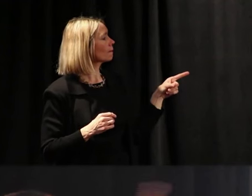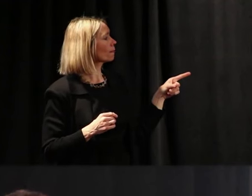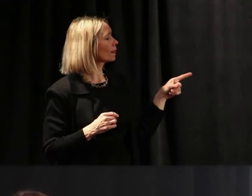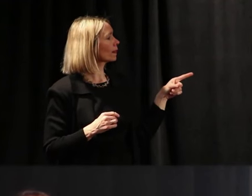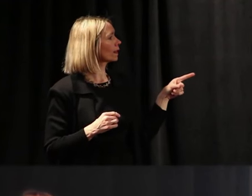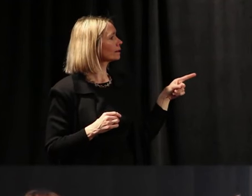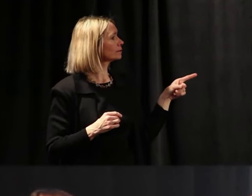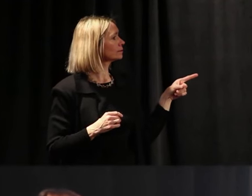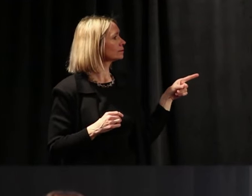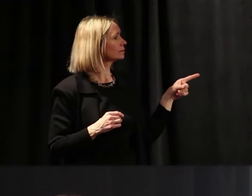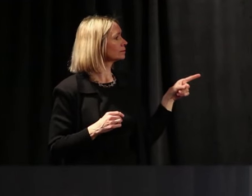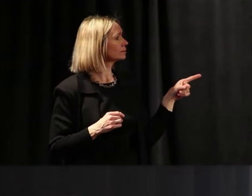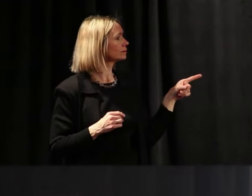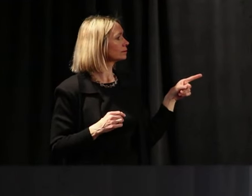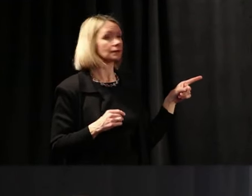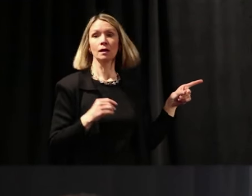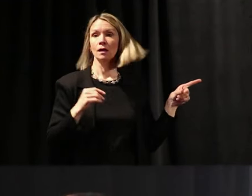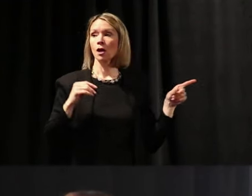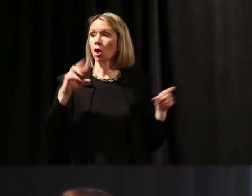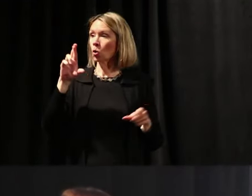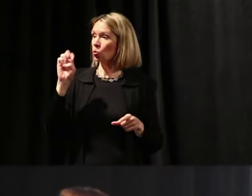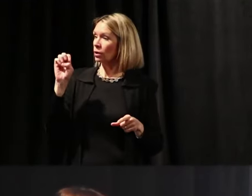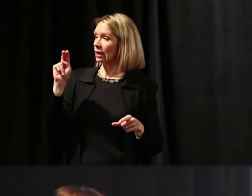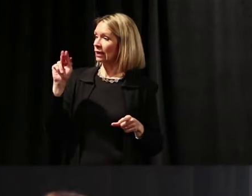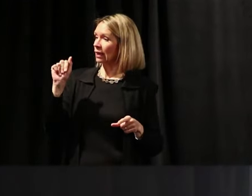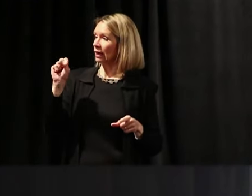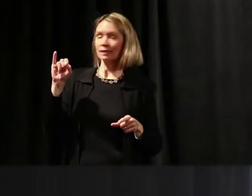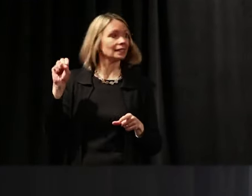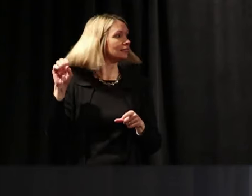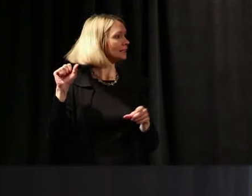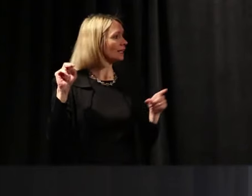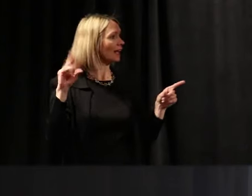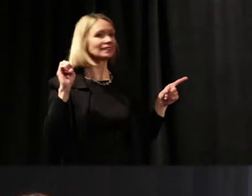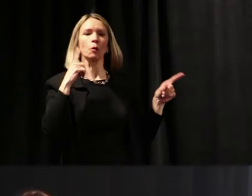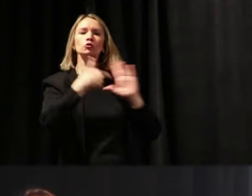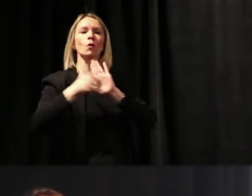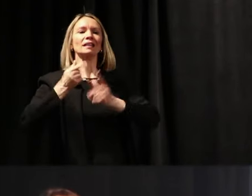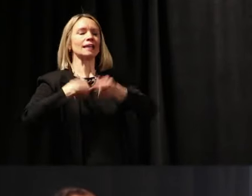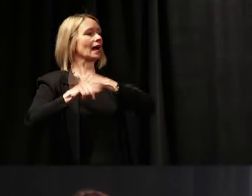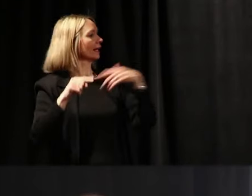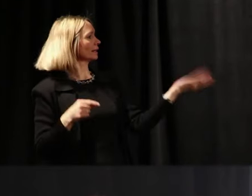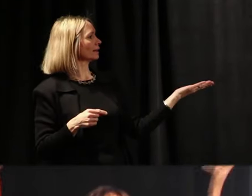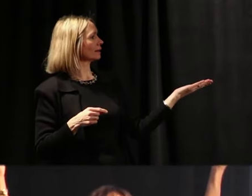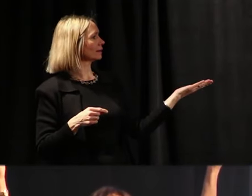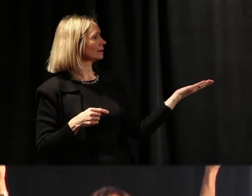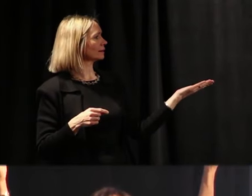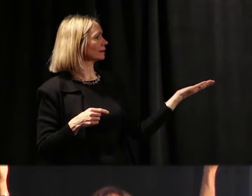my sign is this. I have to show you my sign for Renaissance. Renaissance, I love that.